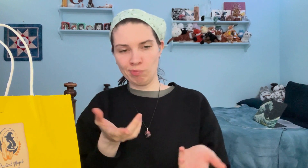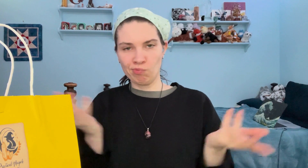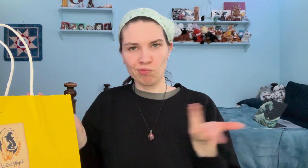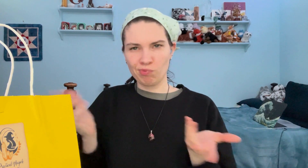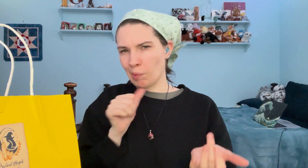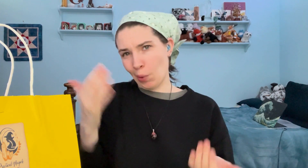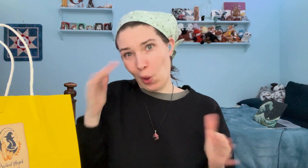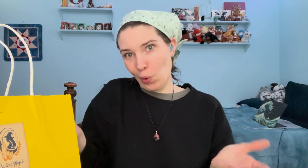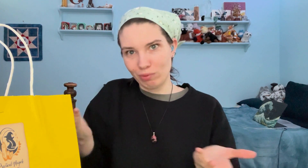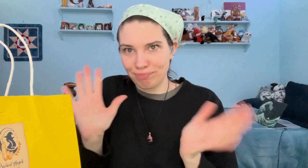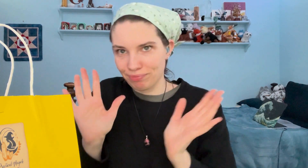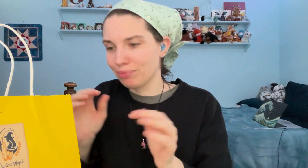I dunno.